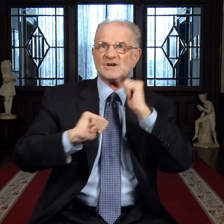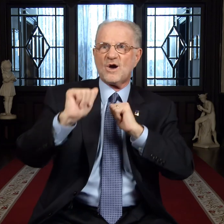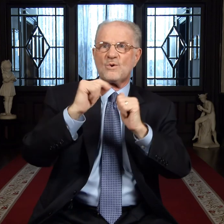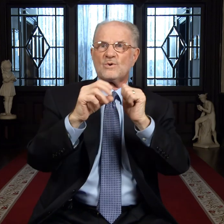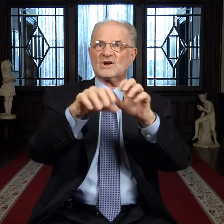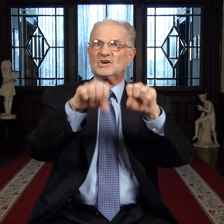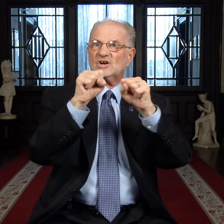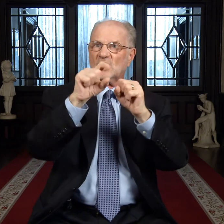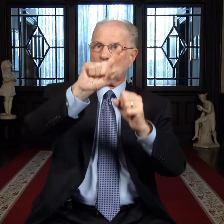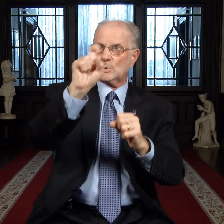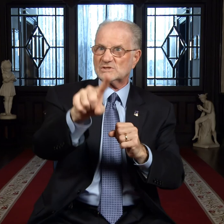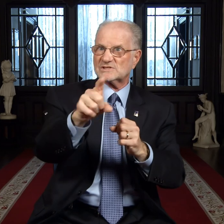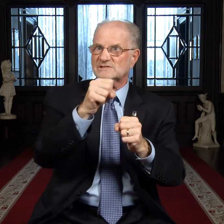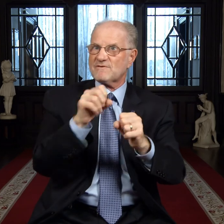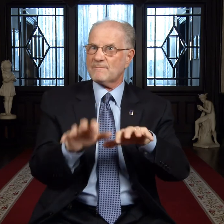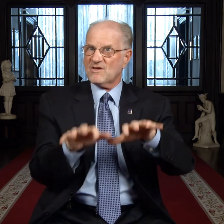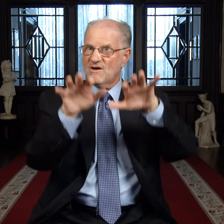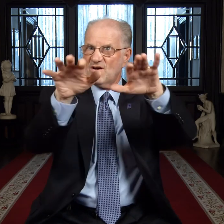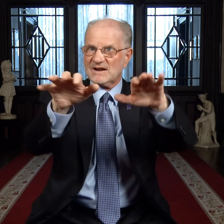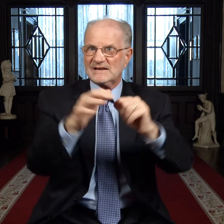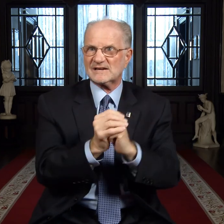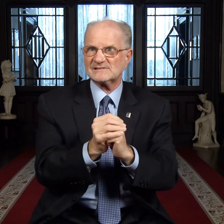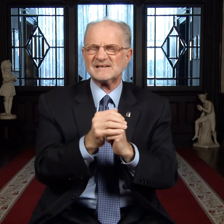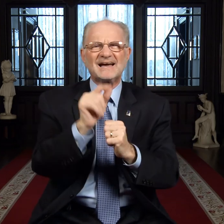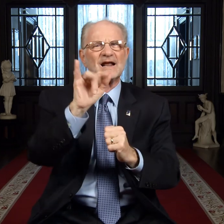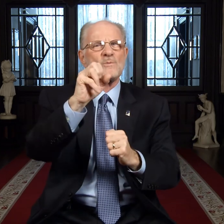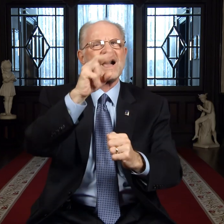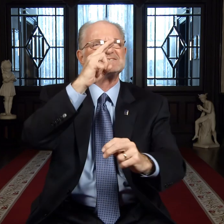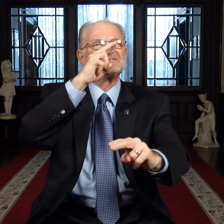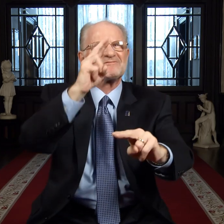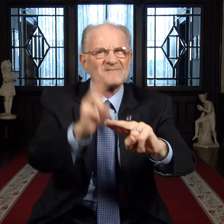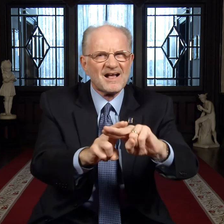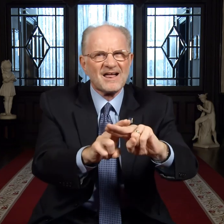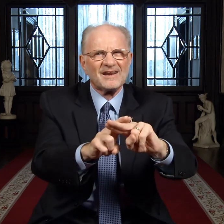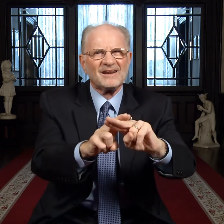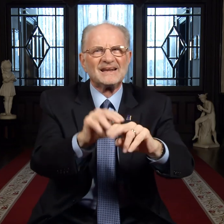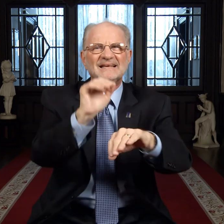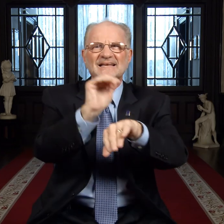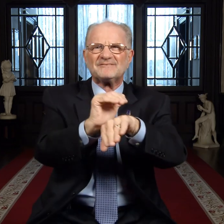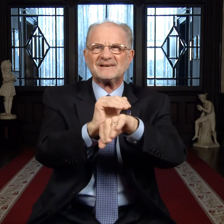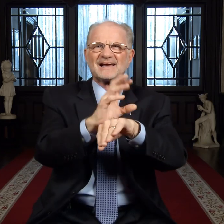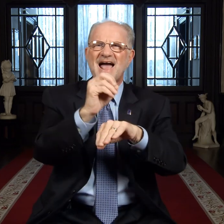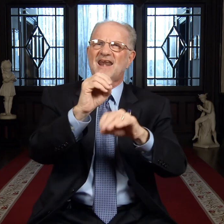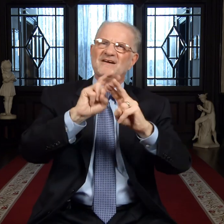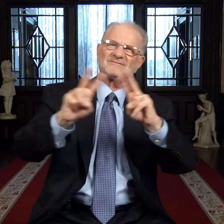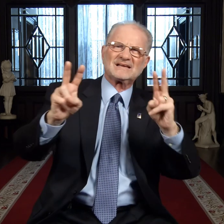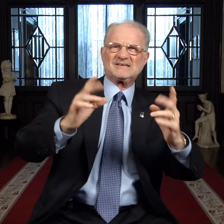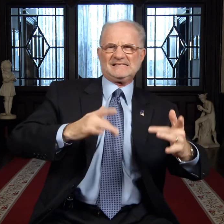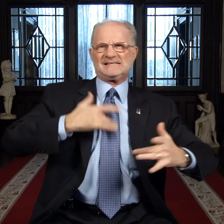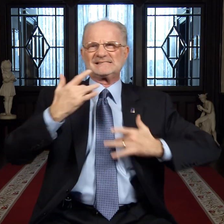took questions from the audience. It was a fun evening and very exciting to see